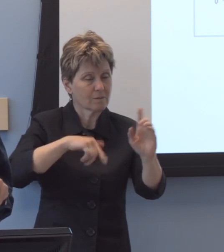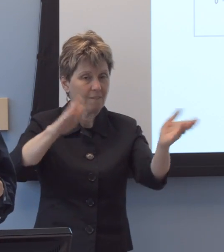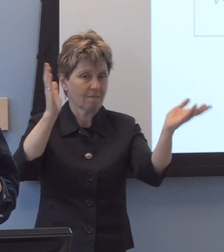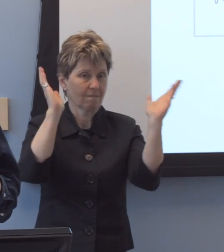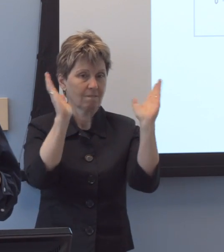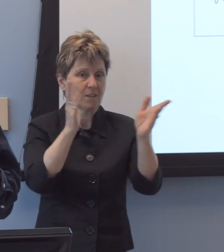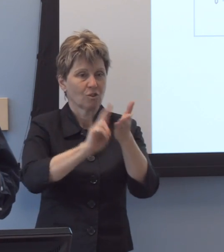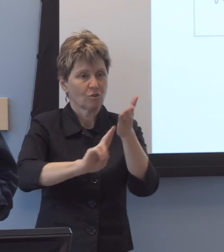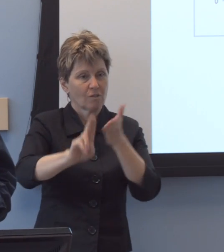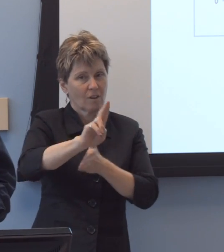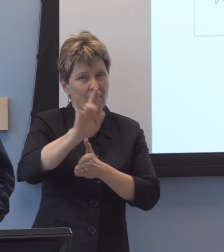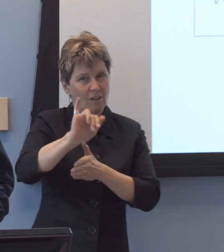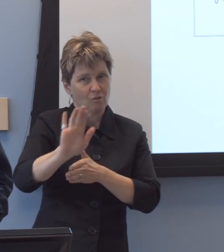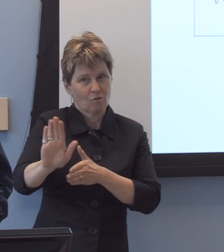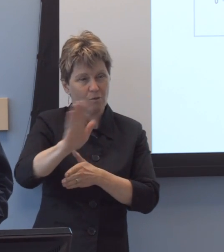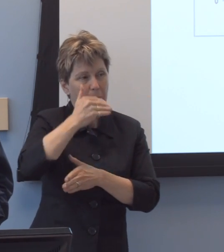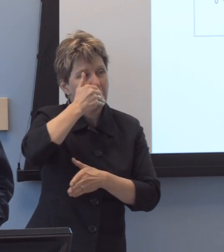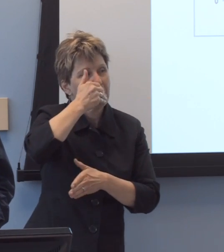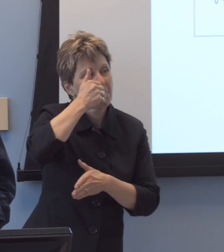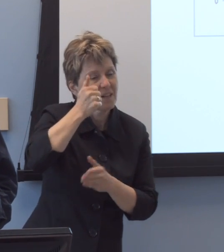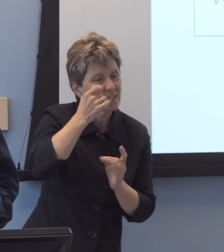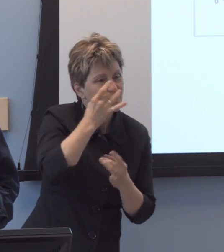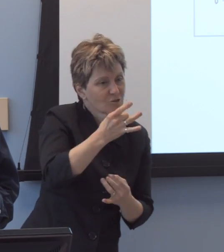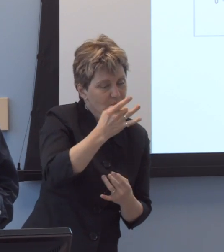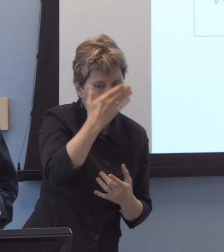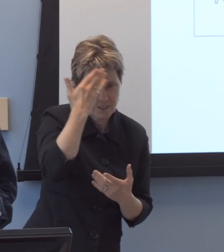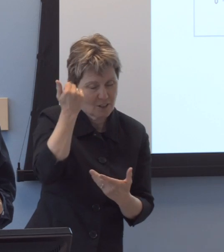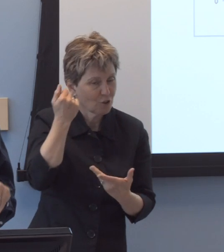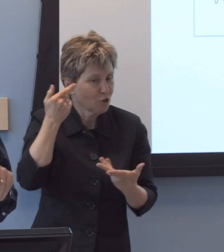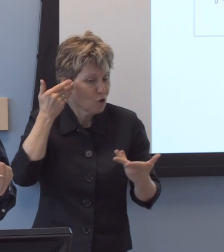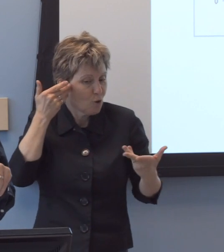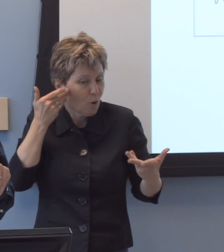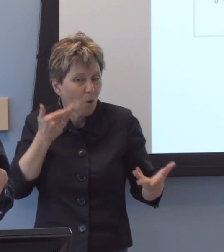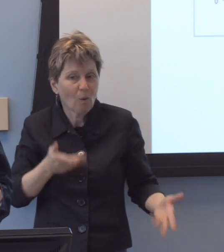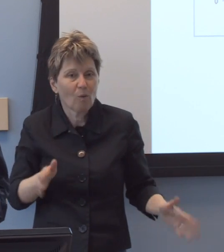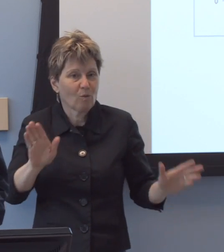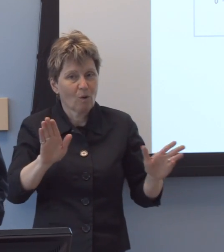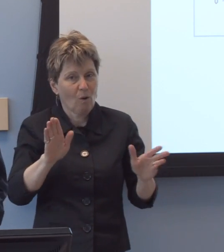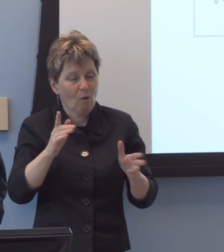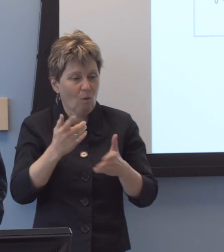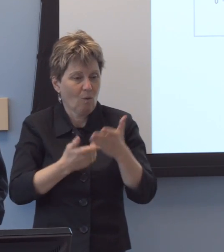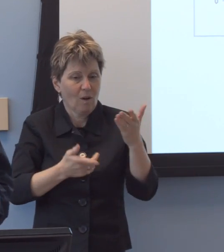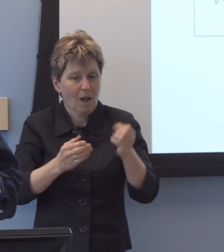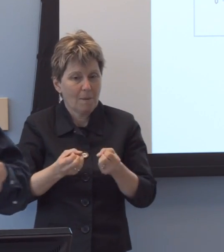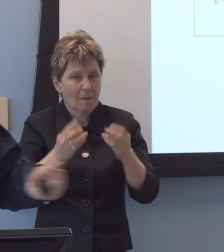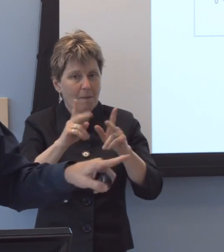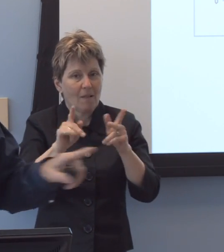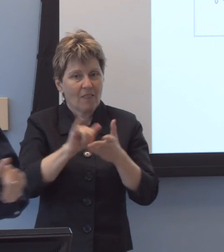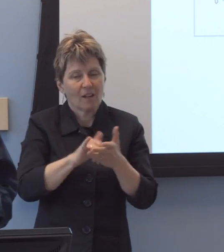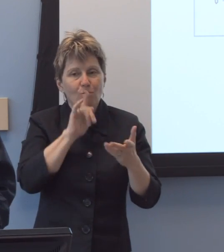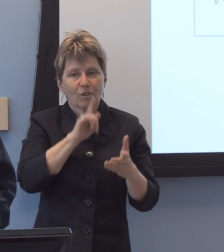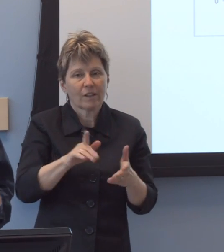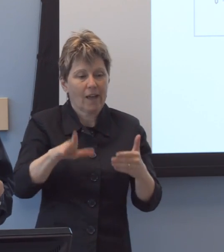'cause this is a percentage unknown to you that is contributing to your drop to-that is flattening out your retention